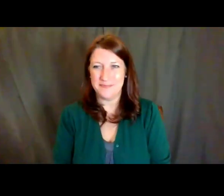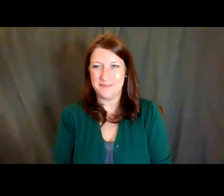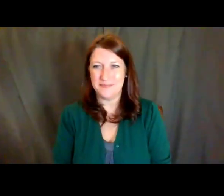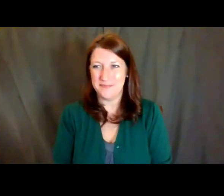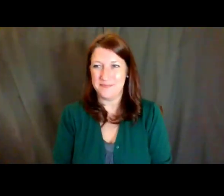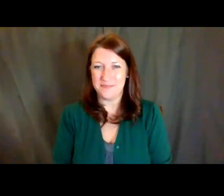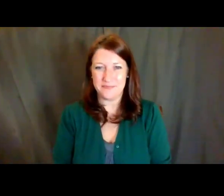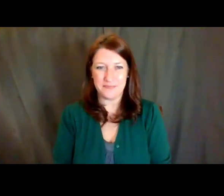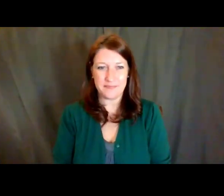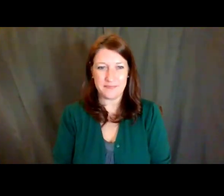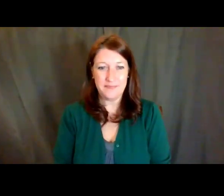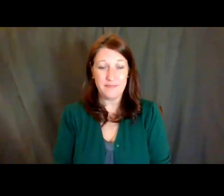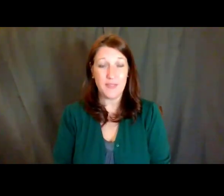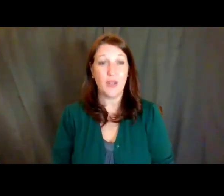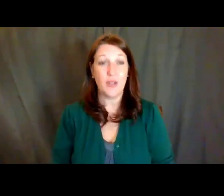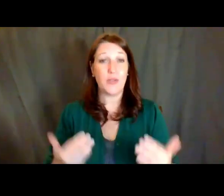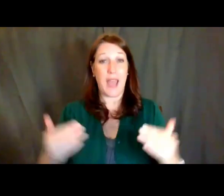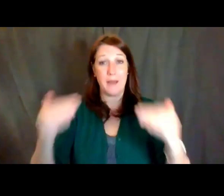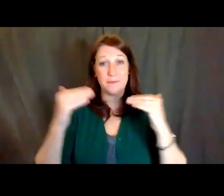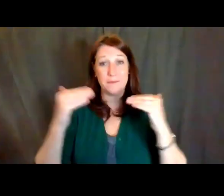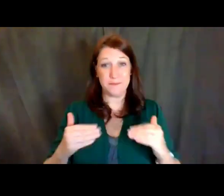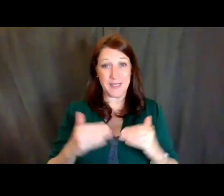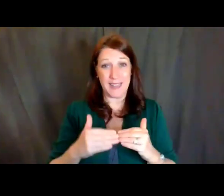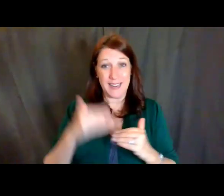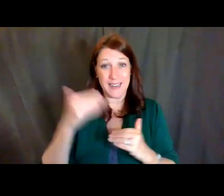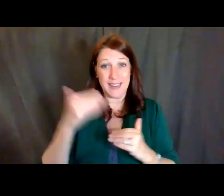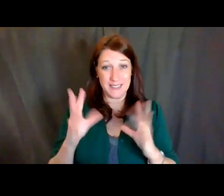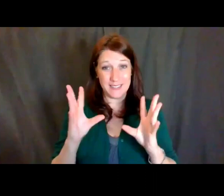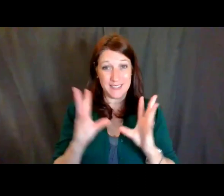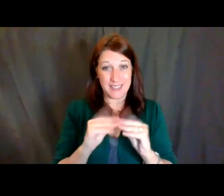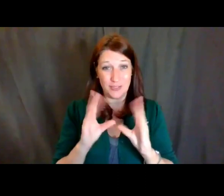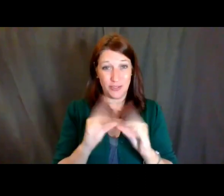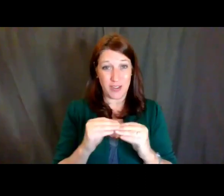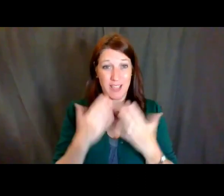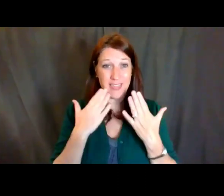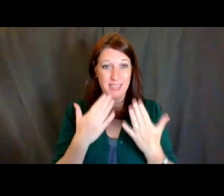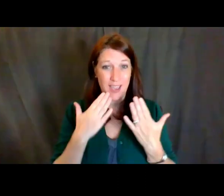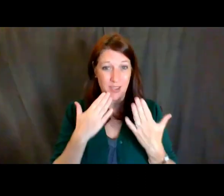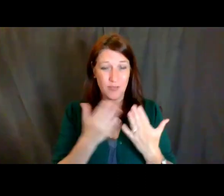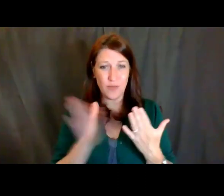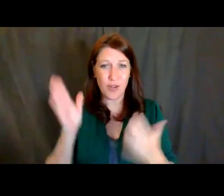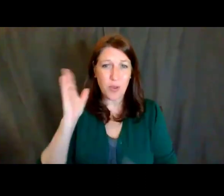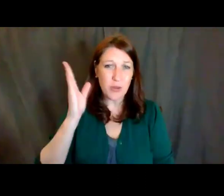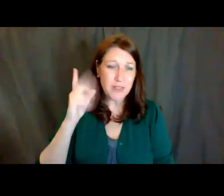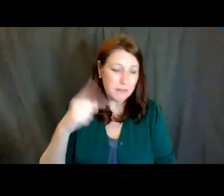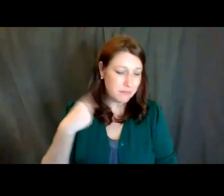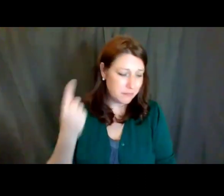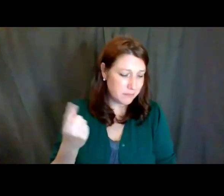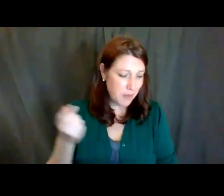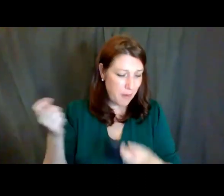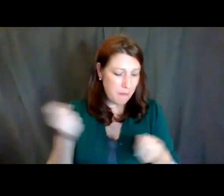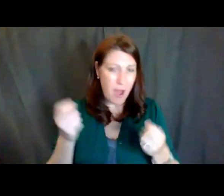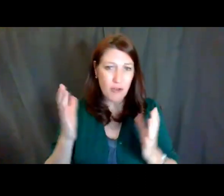So now we will move on to our next session. Thank you all. Thank all of the presenters, our moderators, and thank you, attendees,